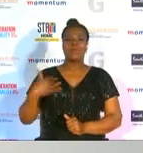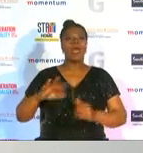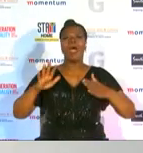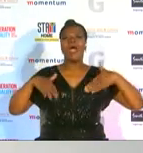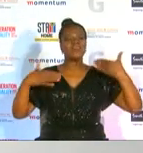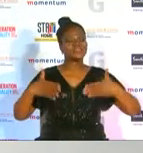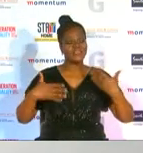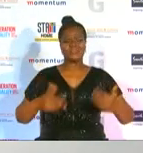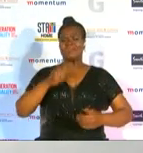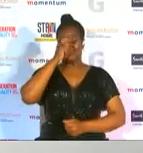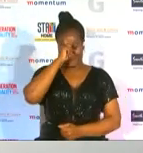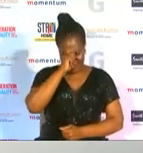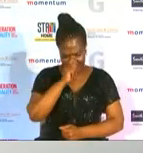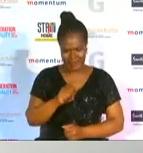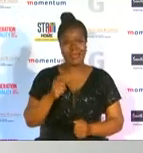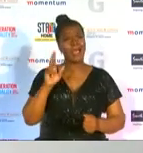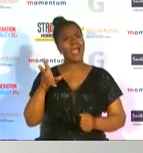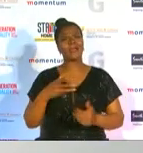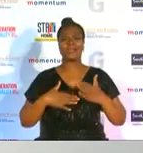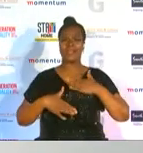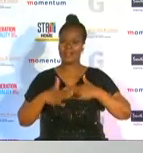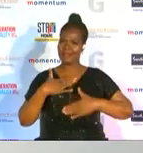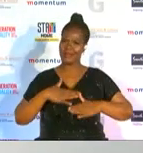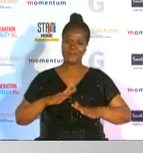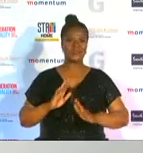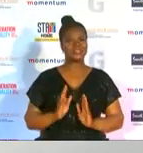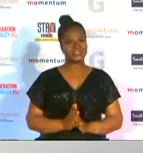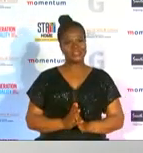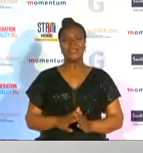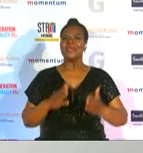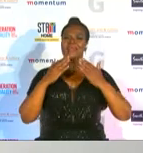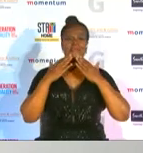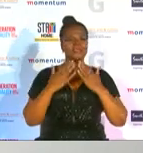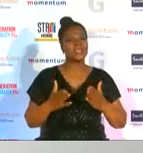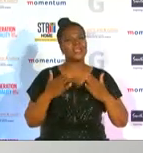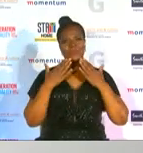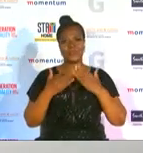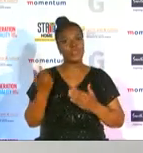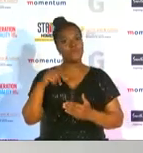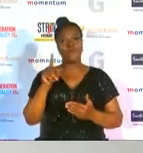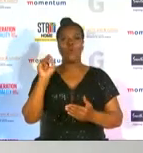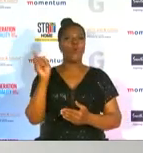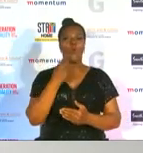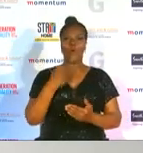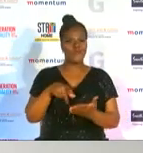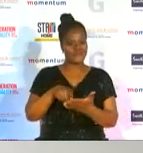and humbled to be accepting this award thank you so much to everyone that voted for me thank you so much to everyone that